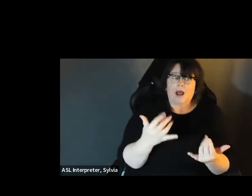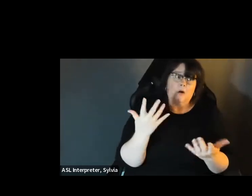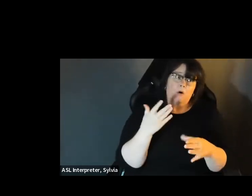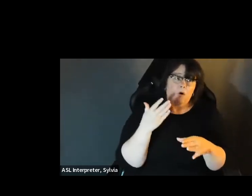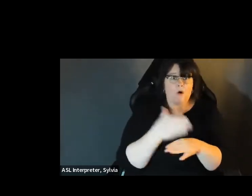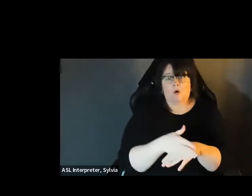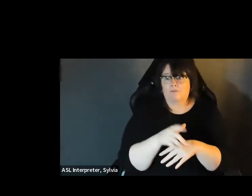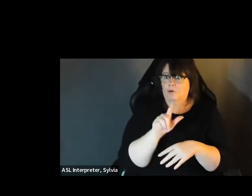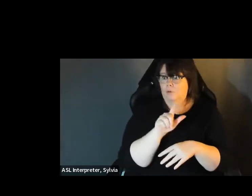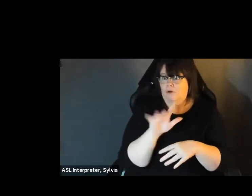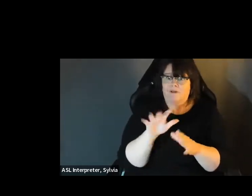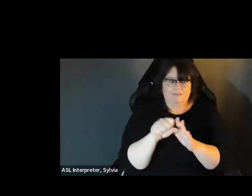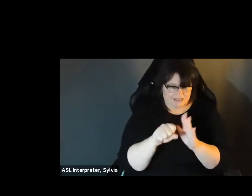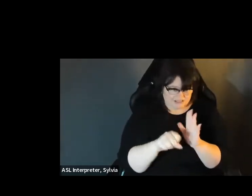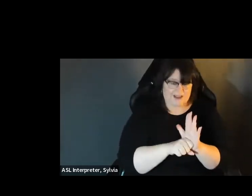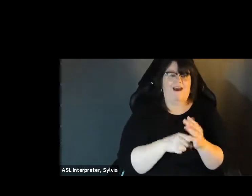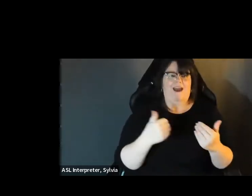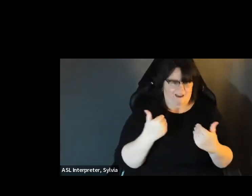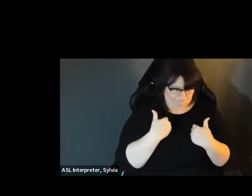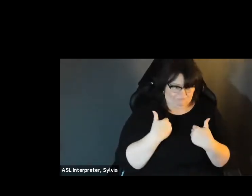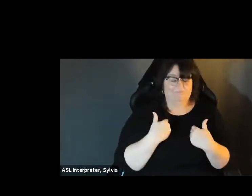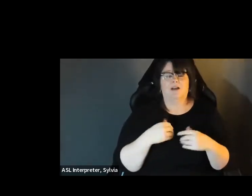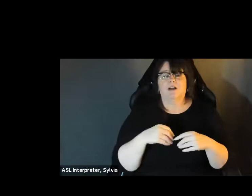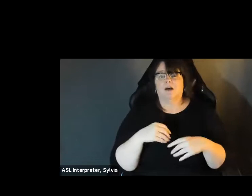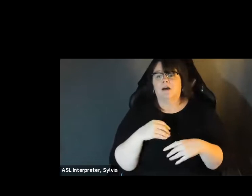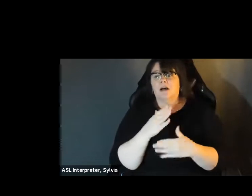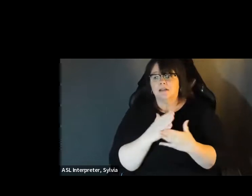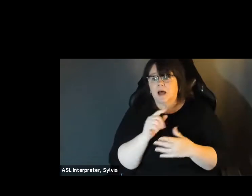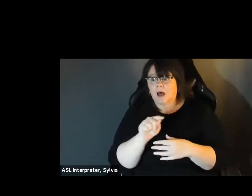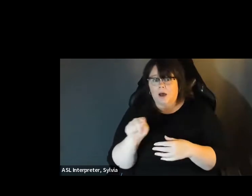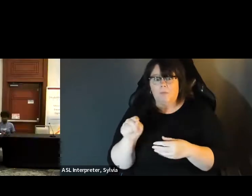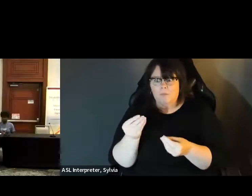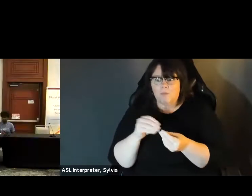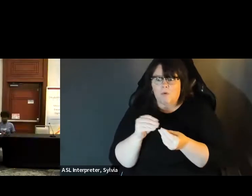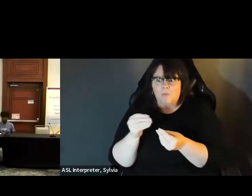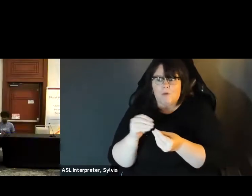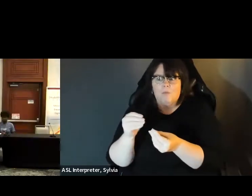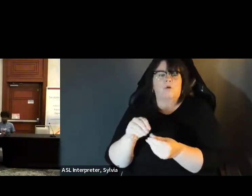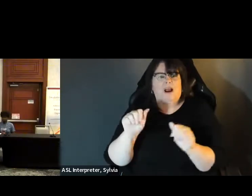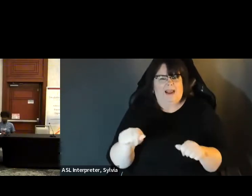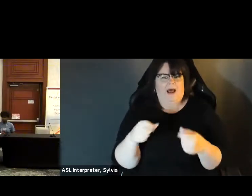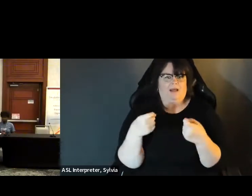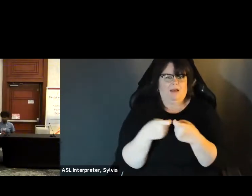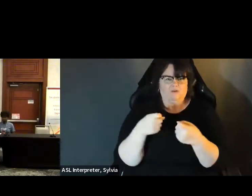. Accessible vote by mail has been nondeployed and over half the states but now we have a growing number of states that are